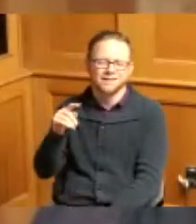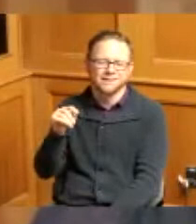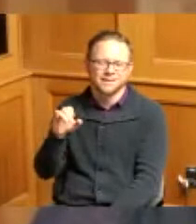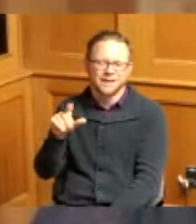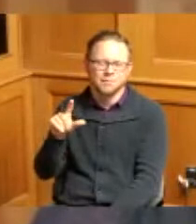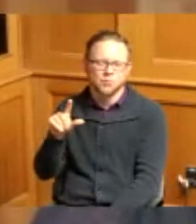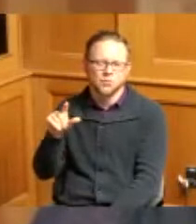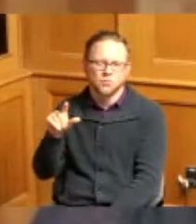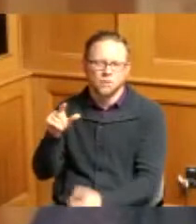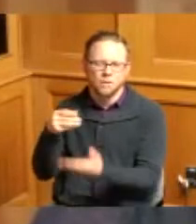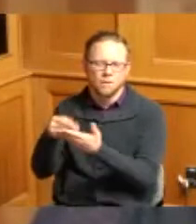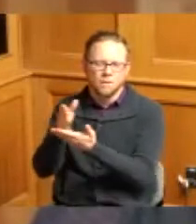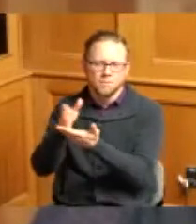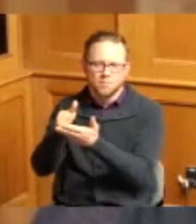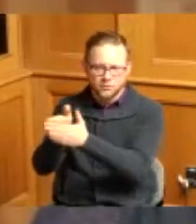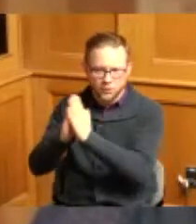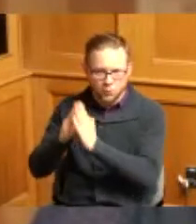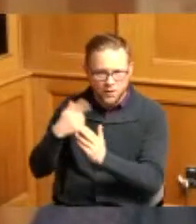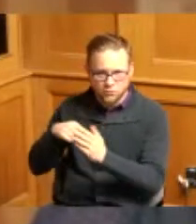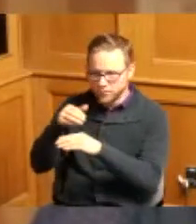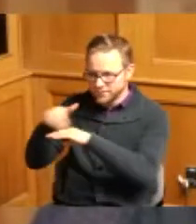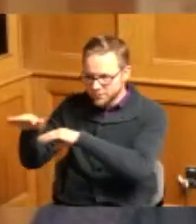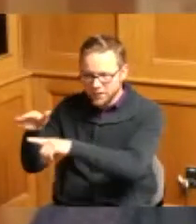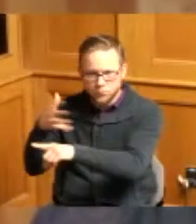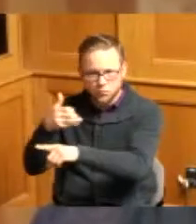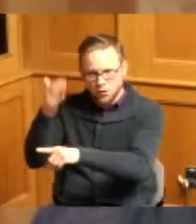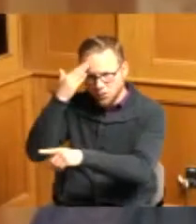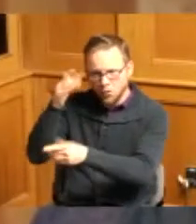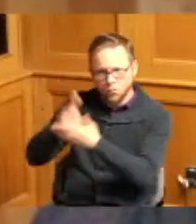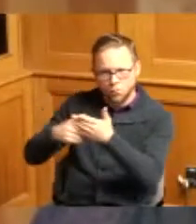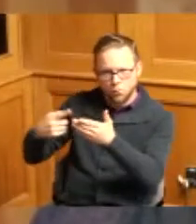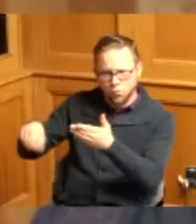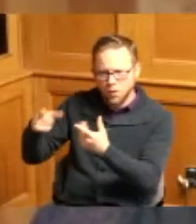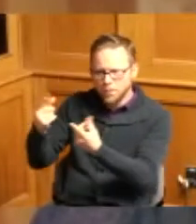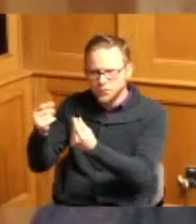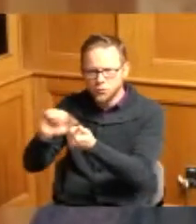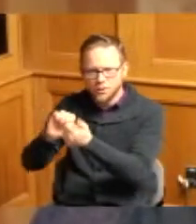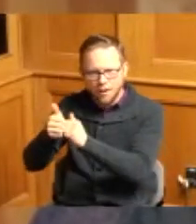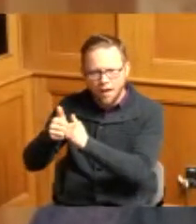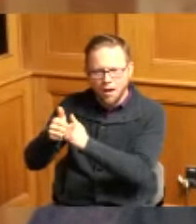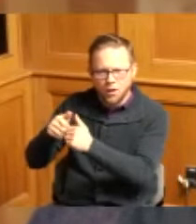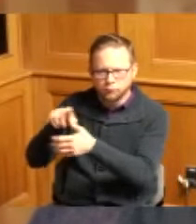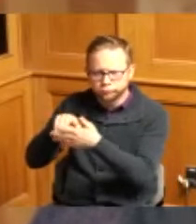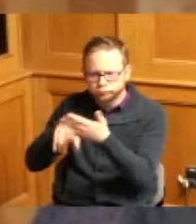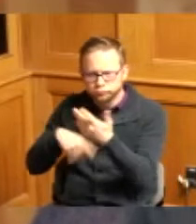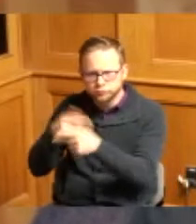so I thought that was a really beneficial lunch I got to sit on a panel with the US EPA Janet